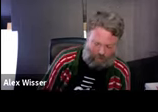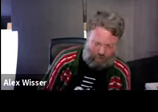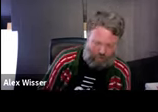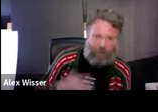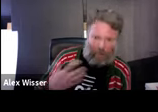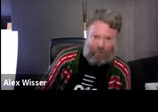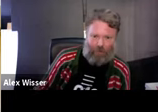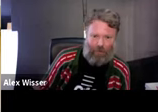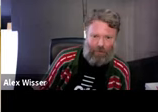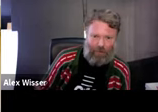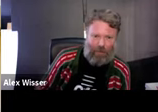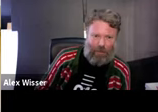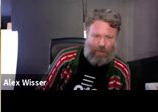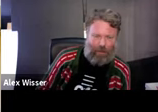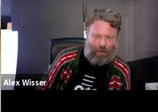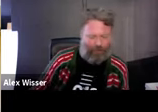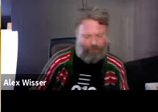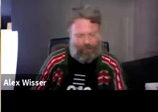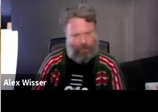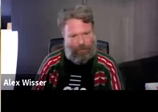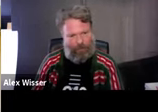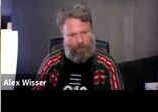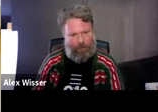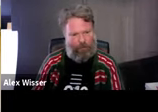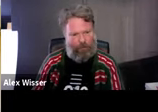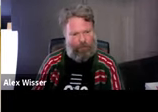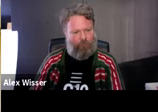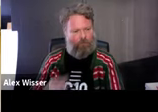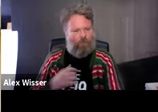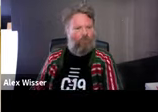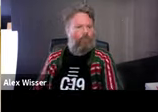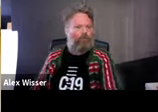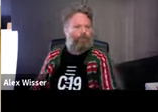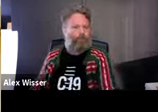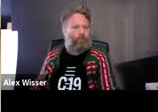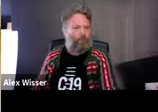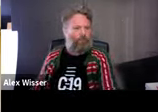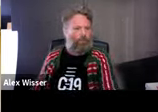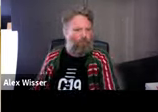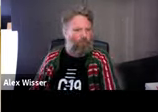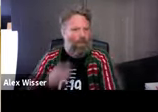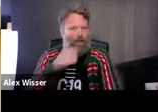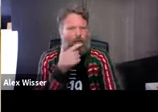Peter with my partner... Oh, wait? Was that a bit more comfortable >>